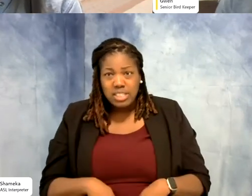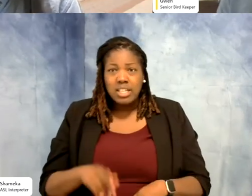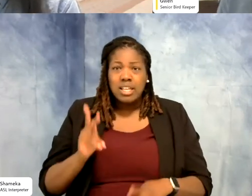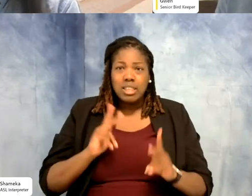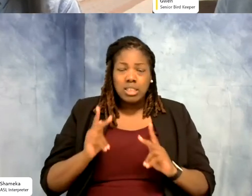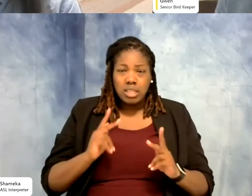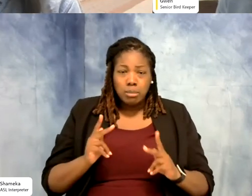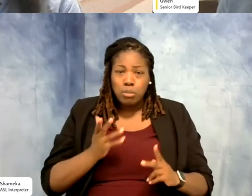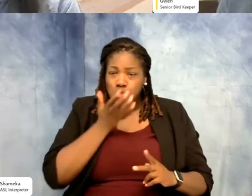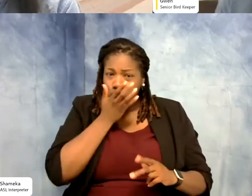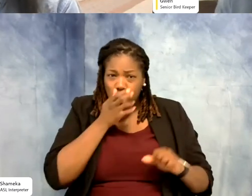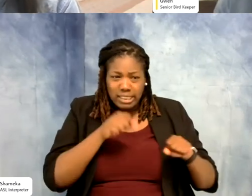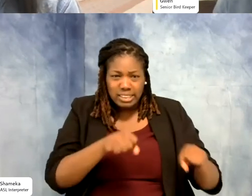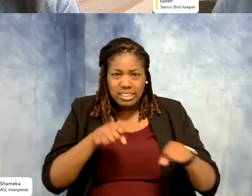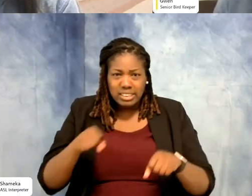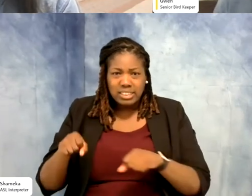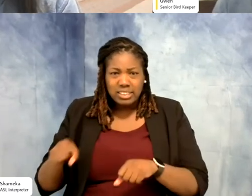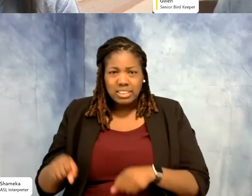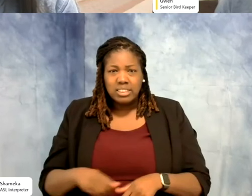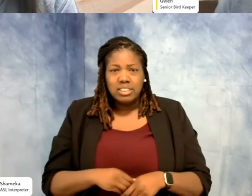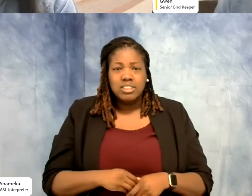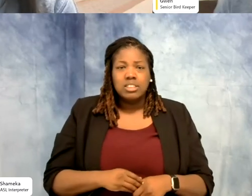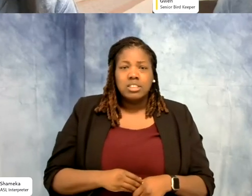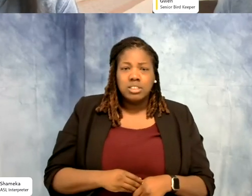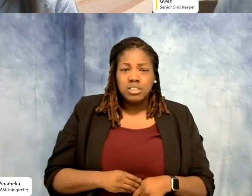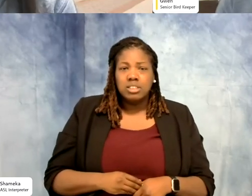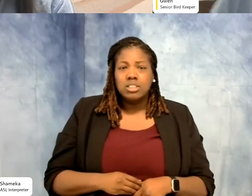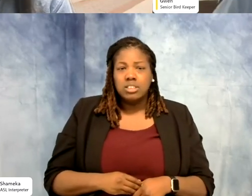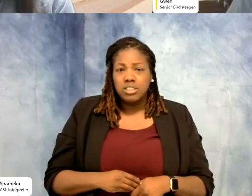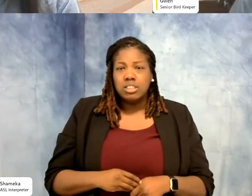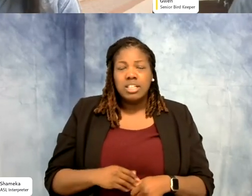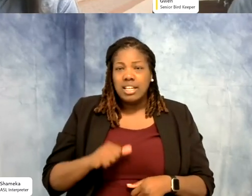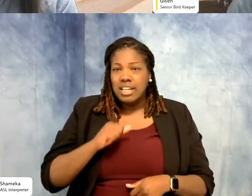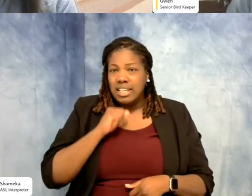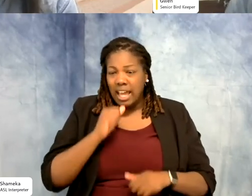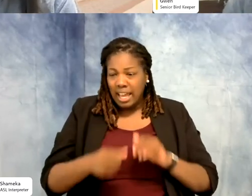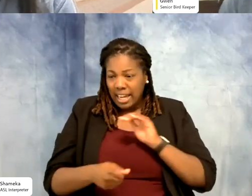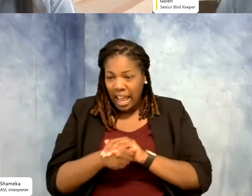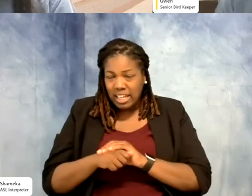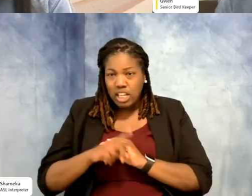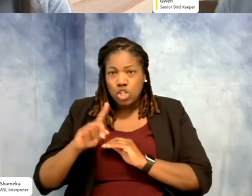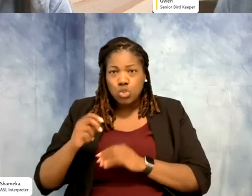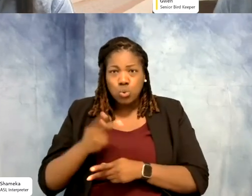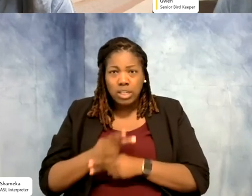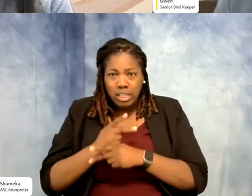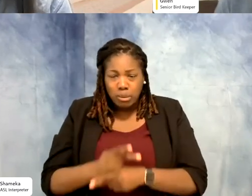All of that coming together not hiding zookeepers, pushing animals out. All that comes together have